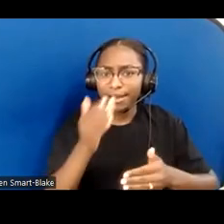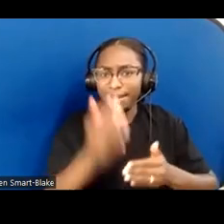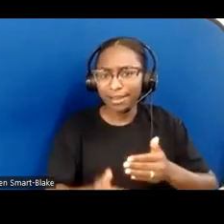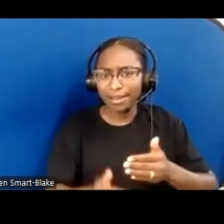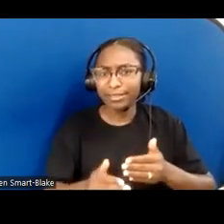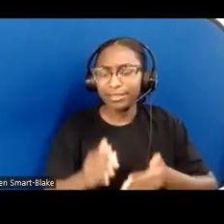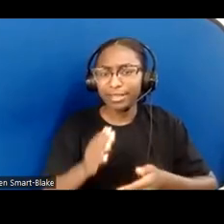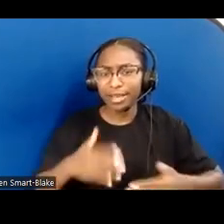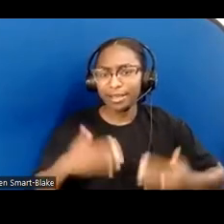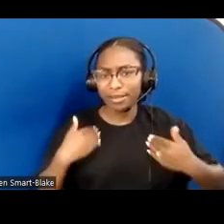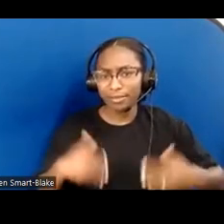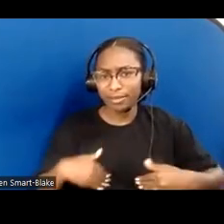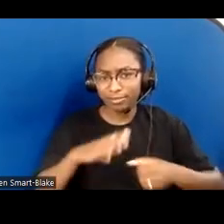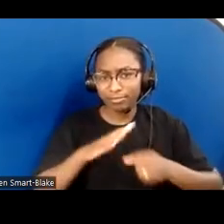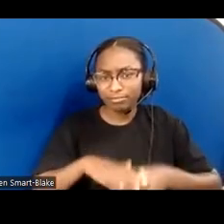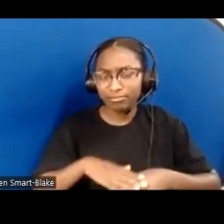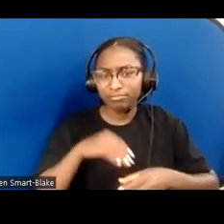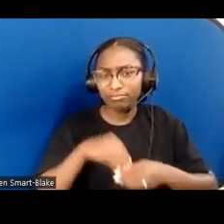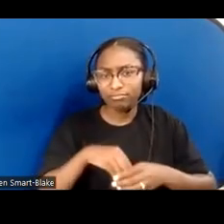Let's begin by reading the Beatitudes.